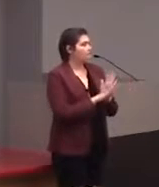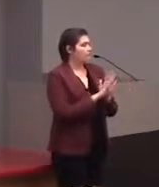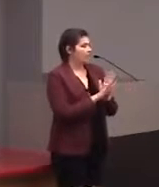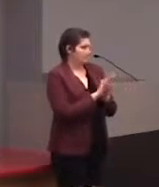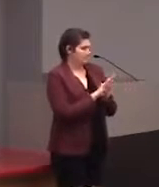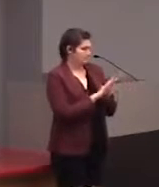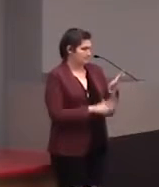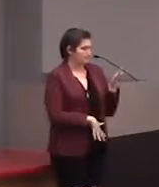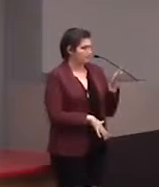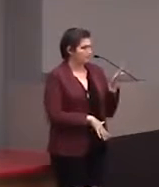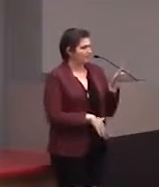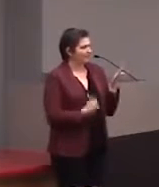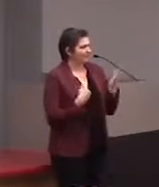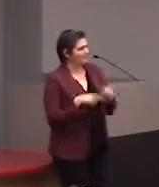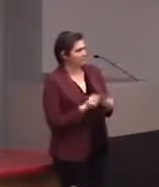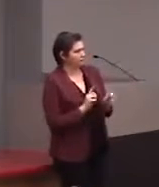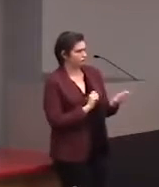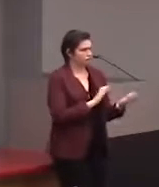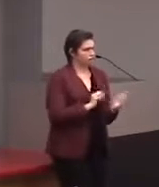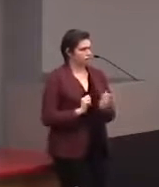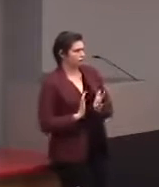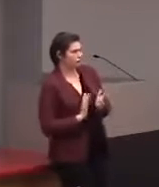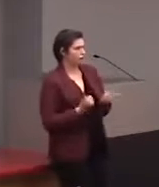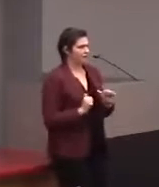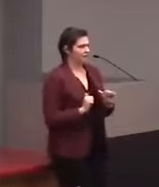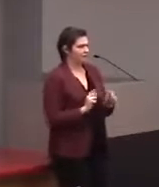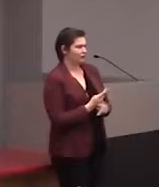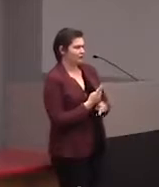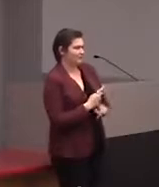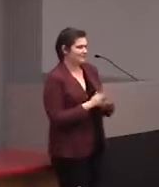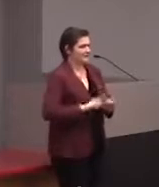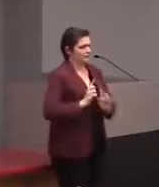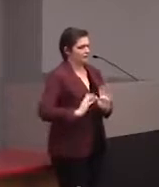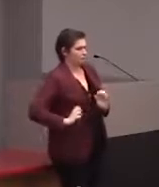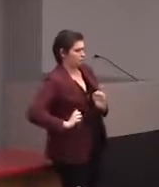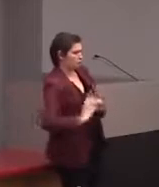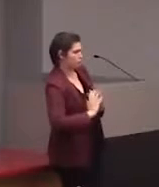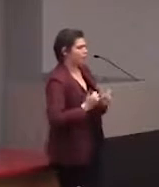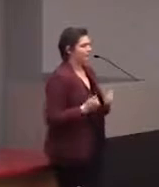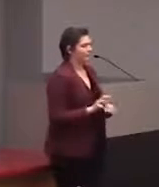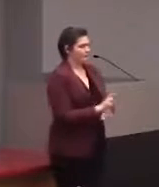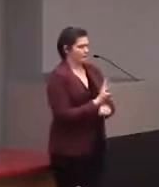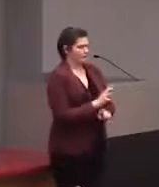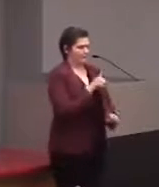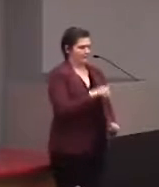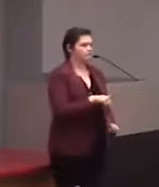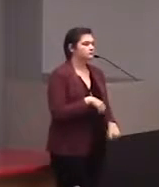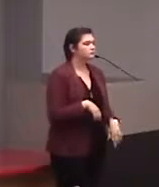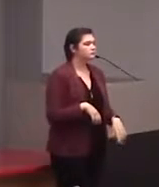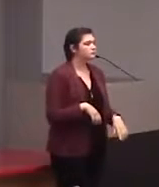a project. We have different ways and we're always thinking about different ways of making it so that we can